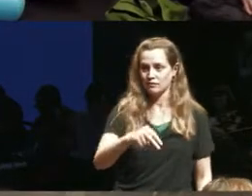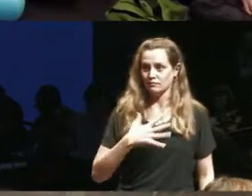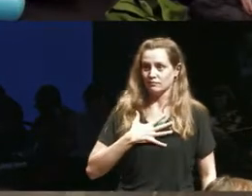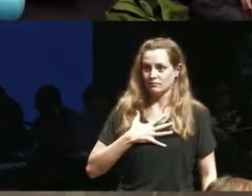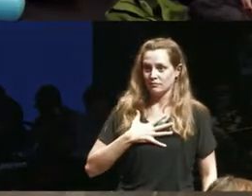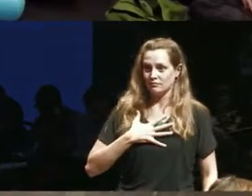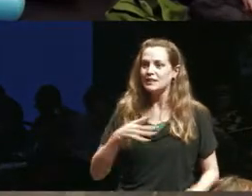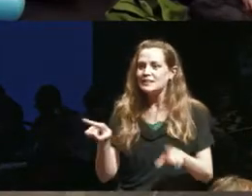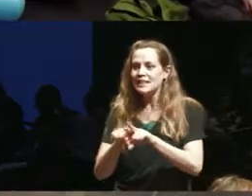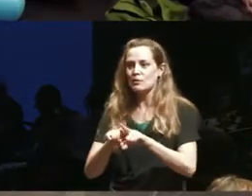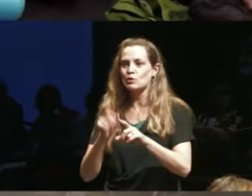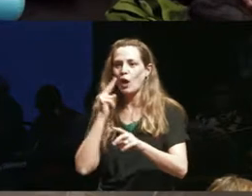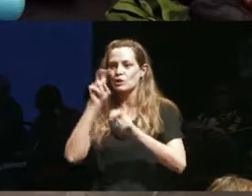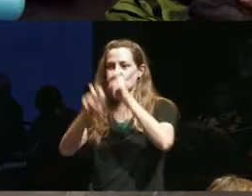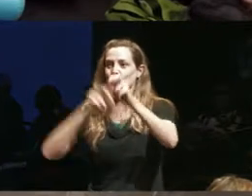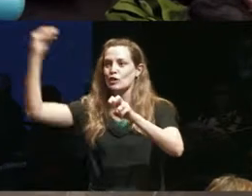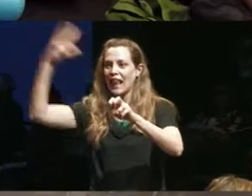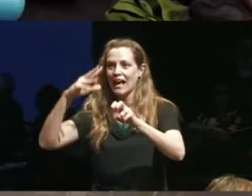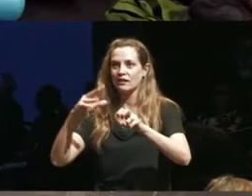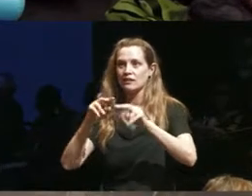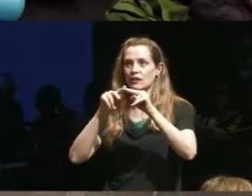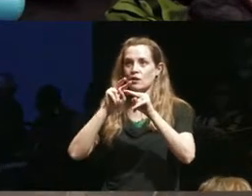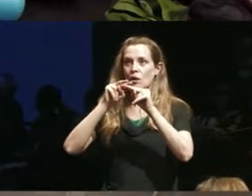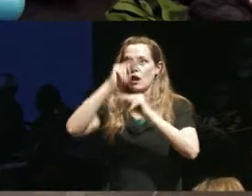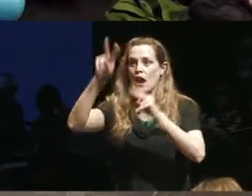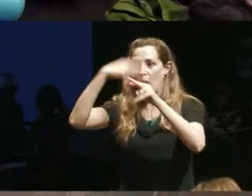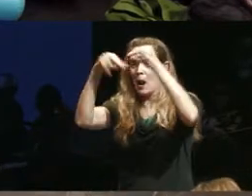Cirque de Soleil you know what you're waiting for the person to fall and and